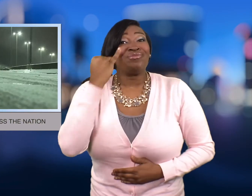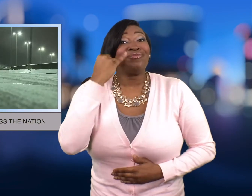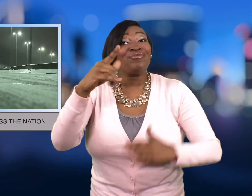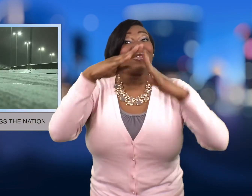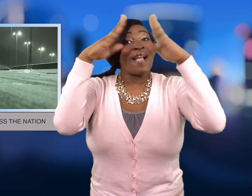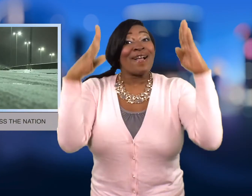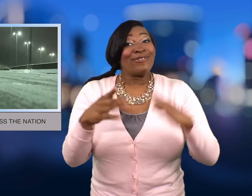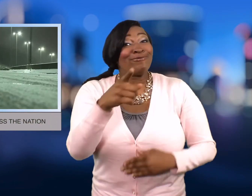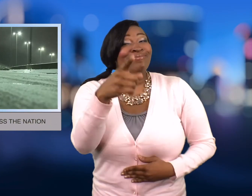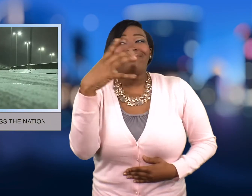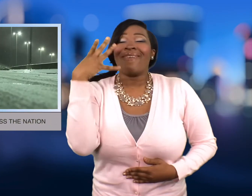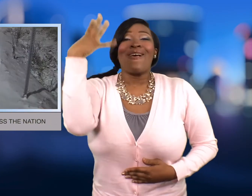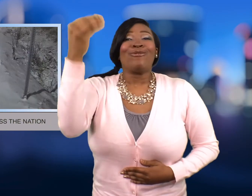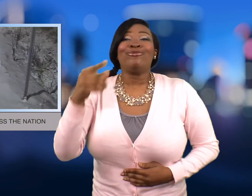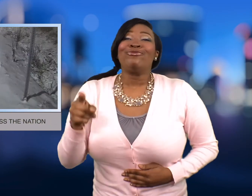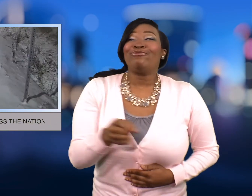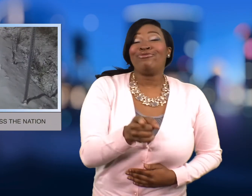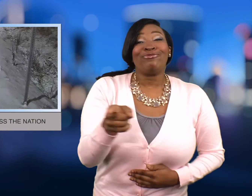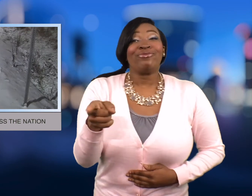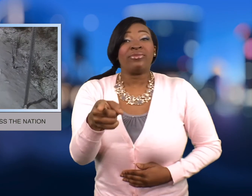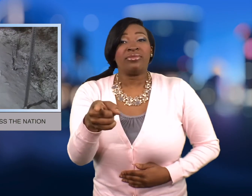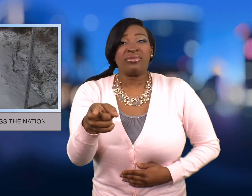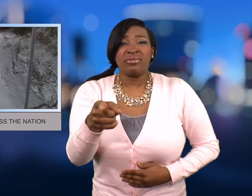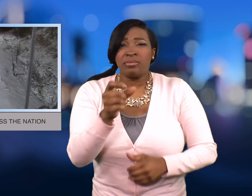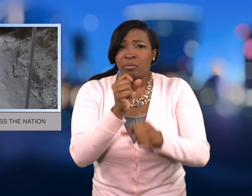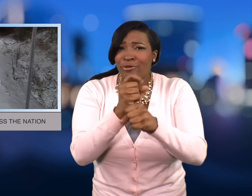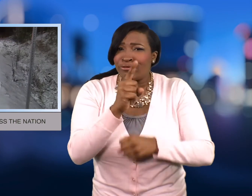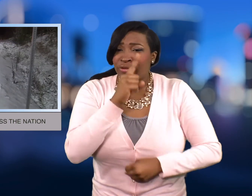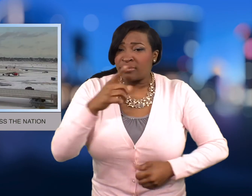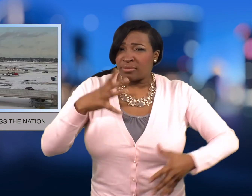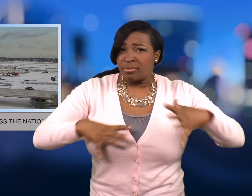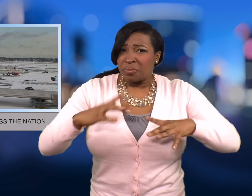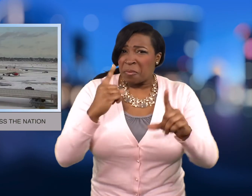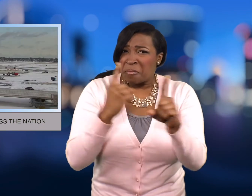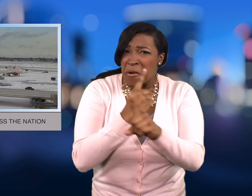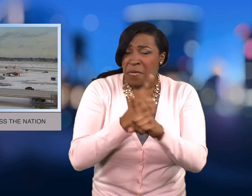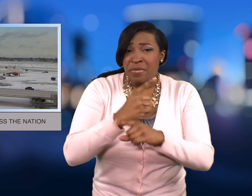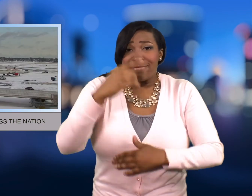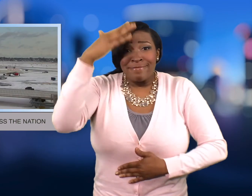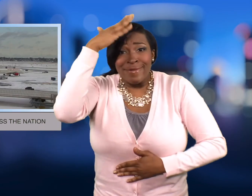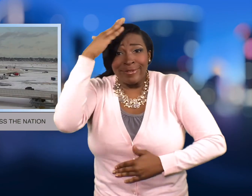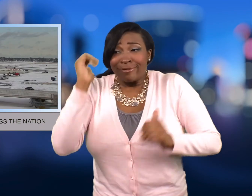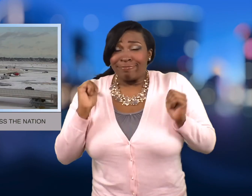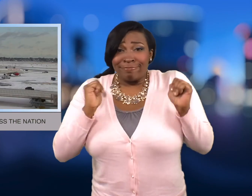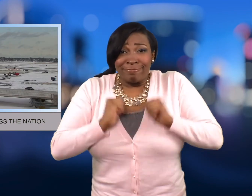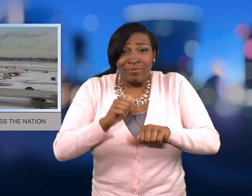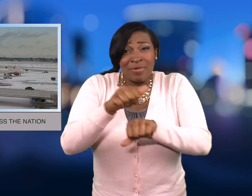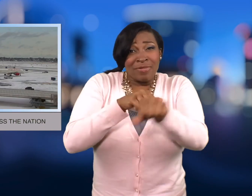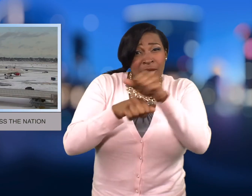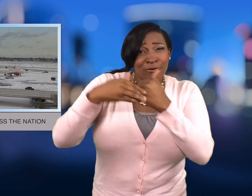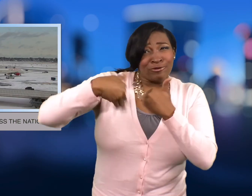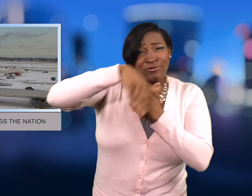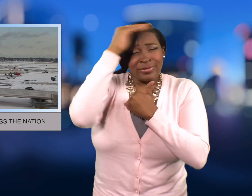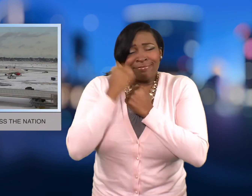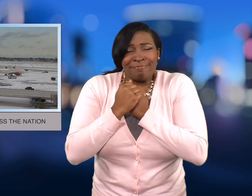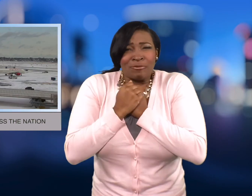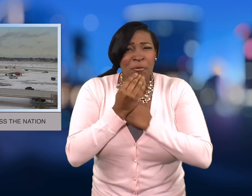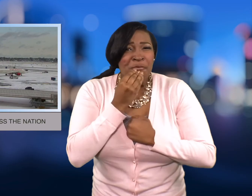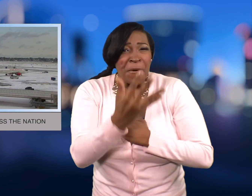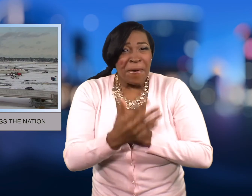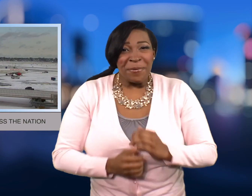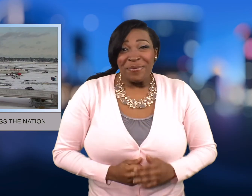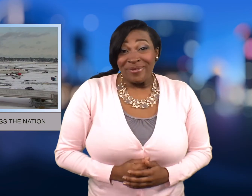So if you're heading outside of the house, make sure you dress appropriately.